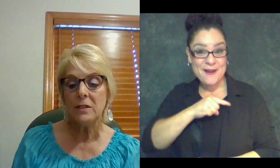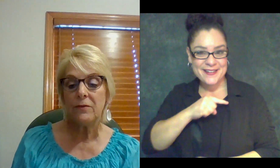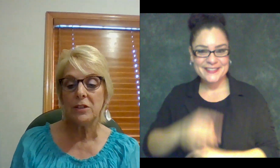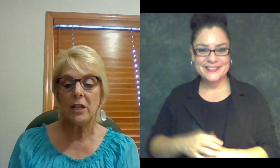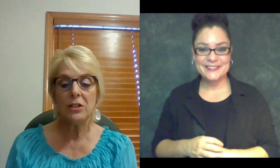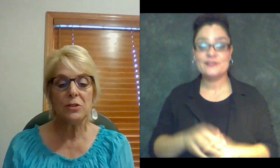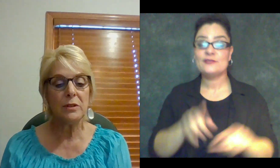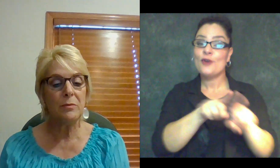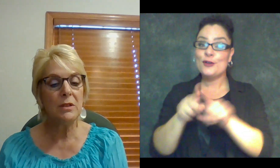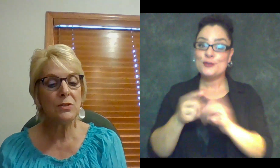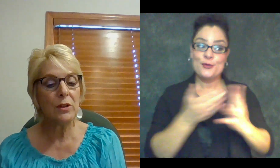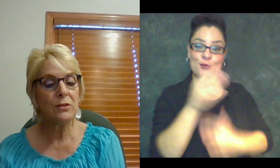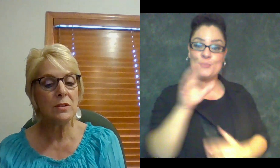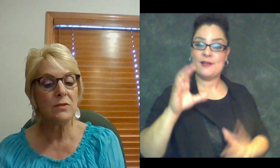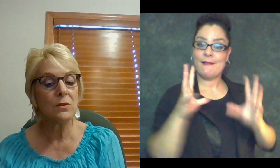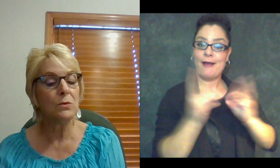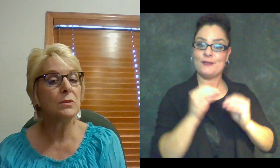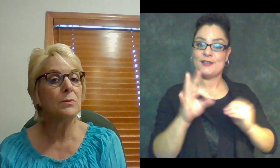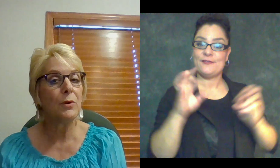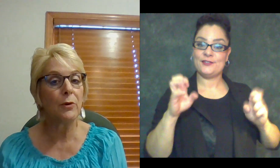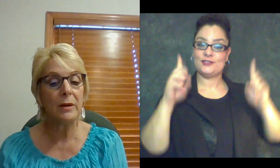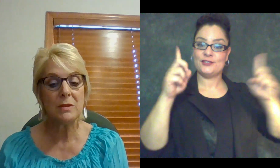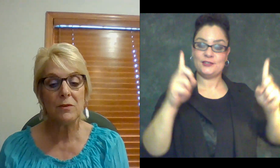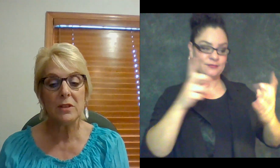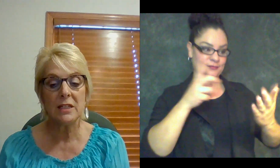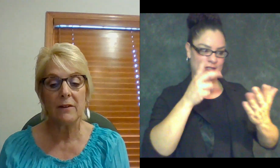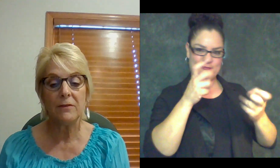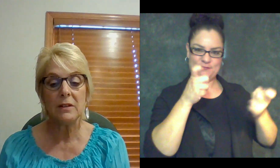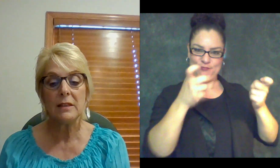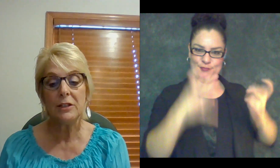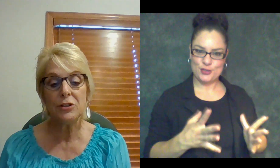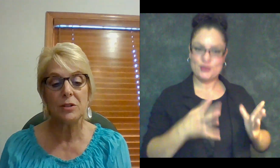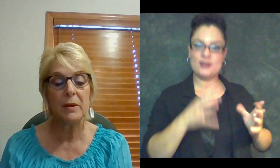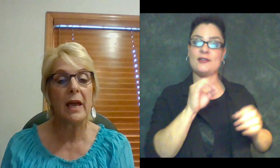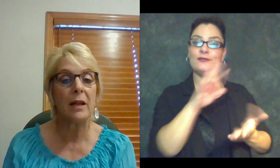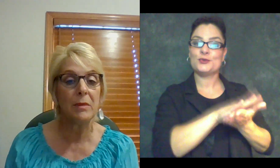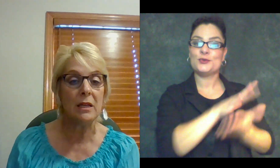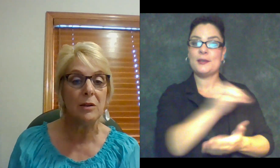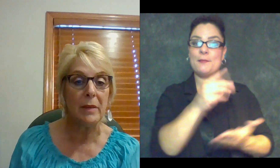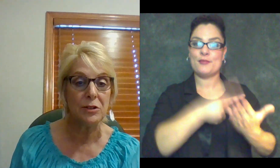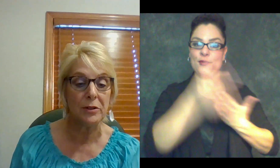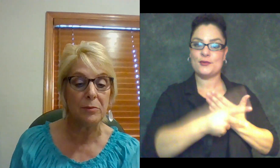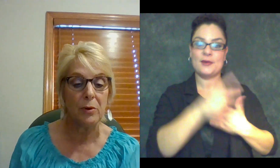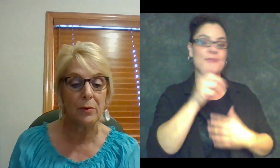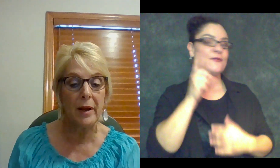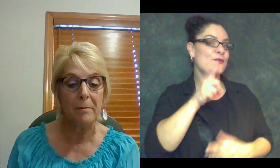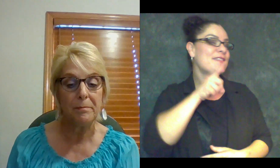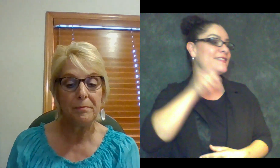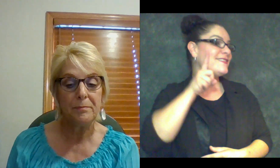of Educational Administrators of Schools and Programs for the Deaf Leadership Academy and mentoring program.